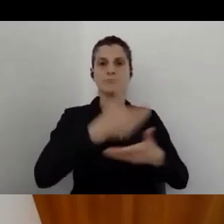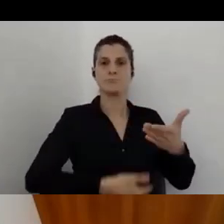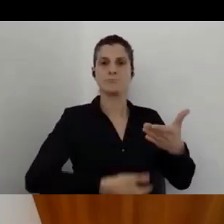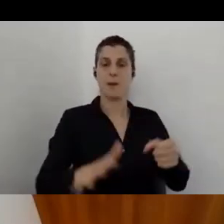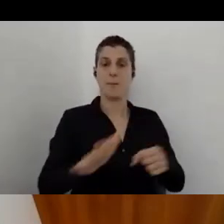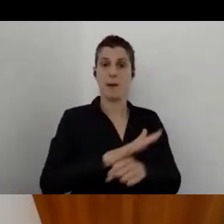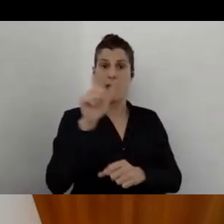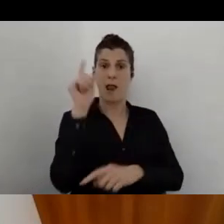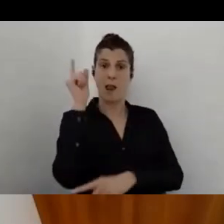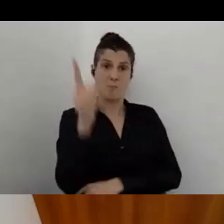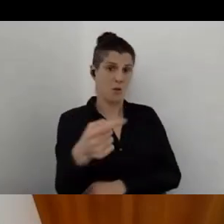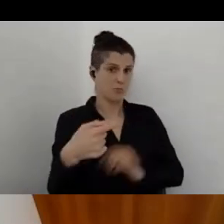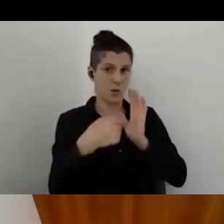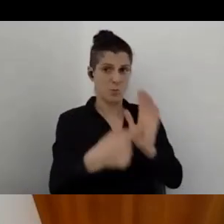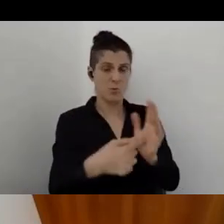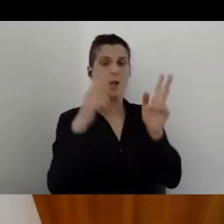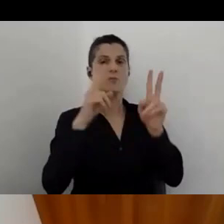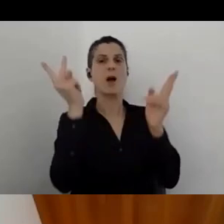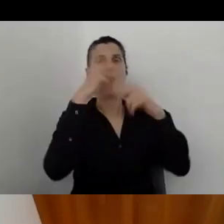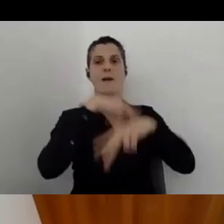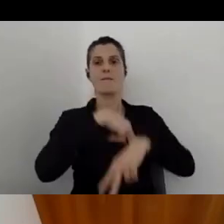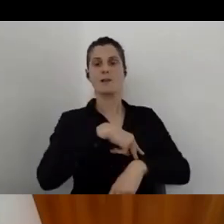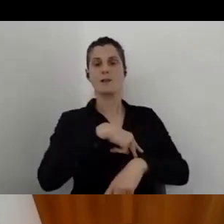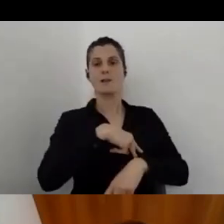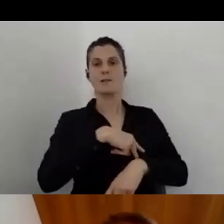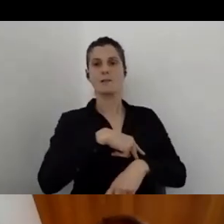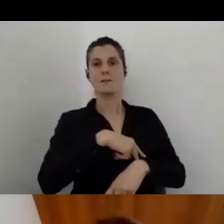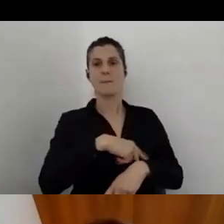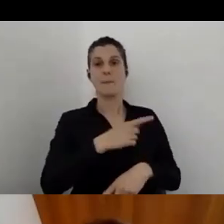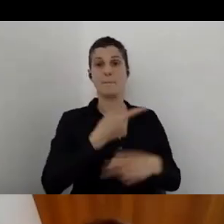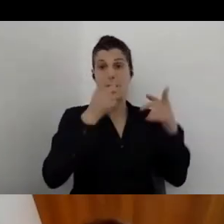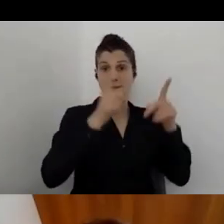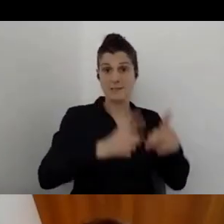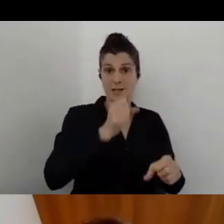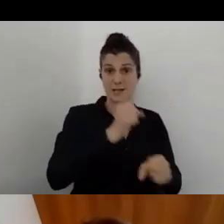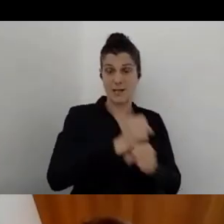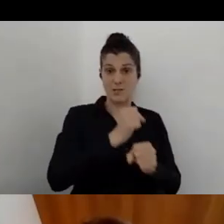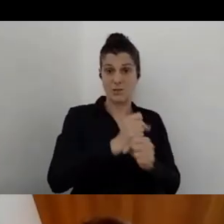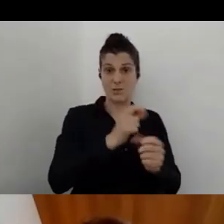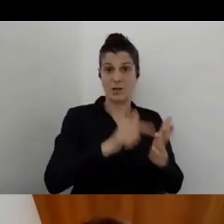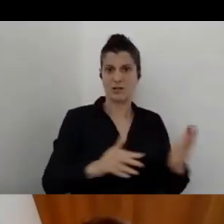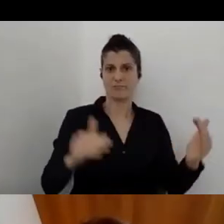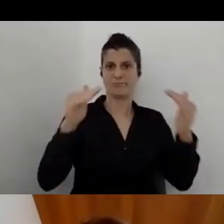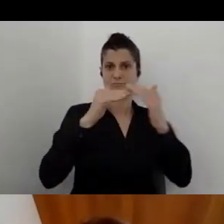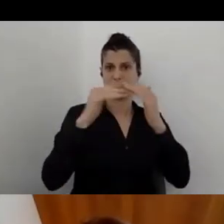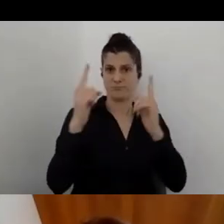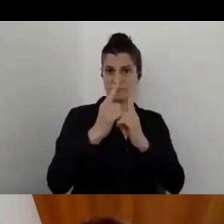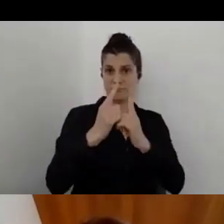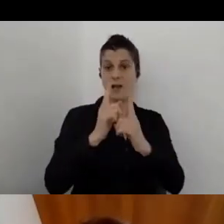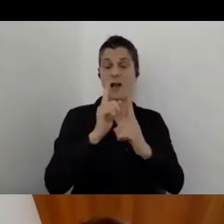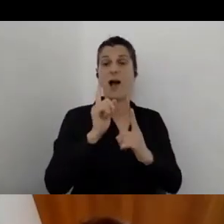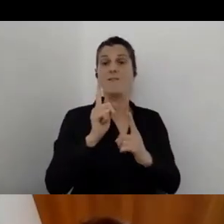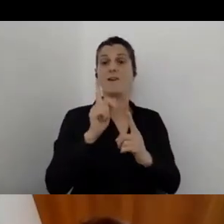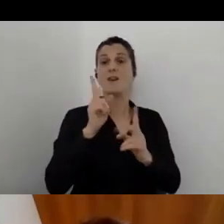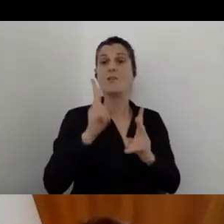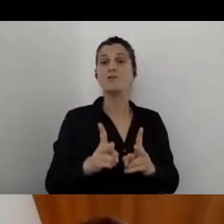you can understand not only what you need to do in order for it to be accessible, but if you can continue doing the surveys and